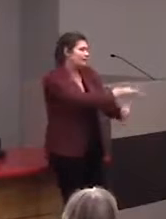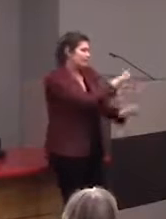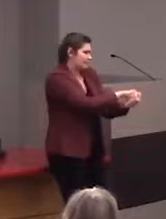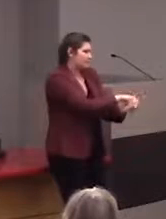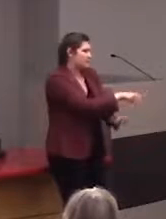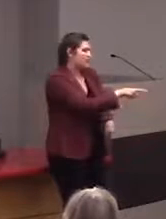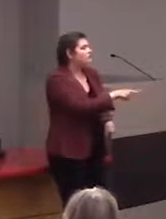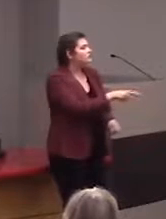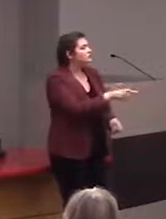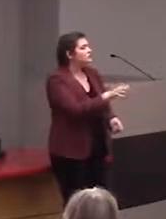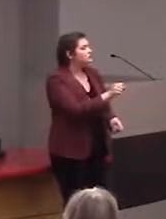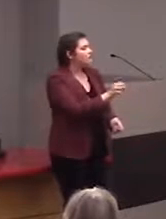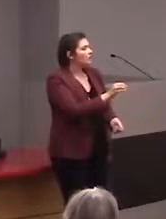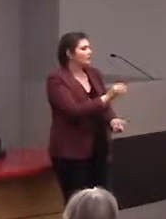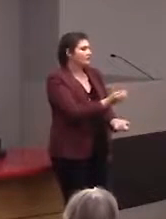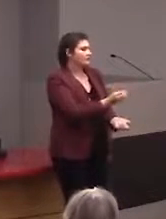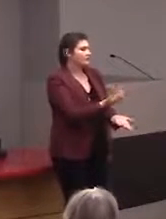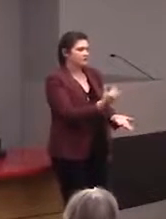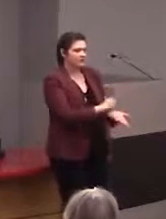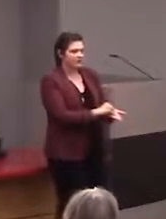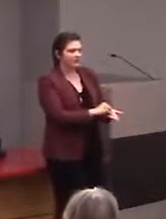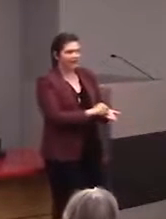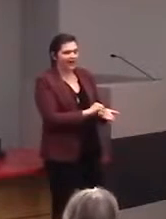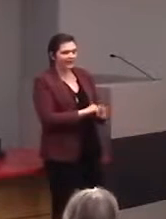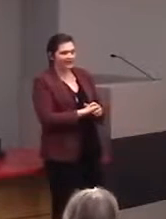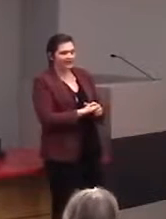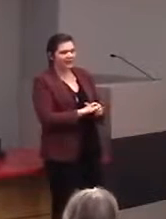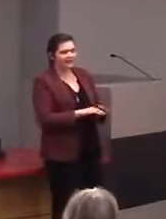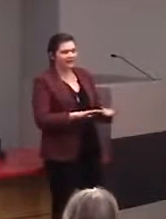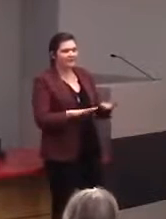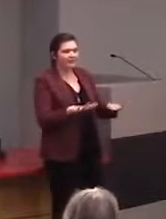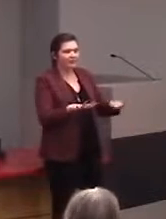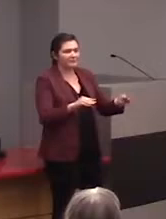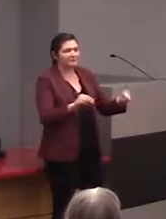How would that and that might be able to... (voice fades) Because deaf can't hear the beeping- Exactly, and again this is something-